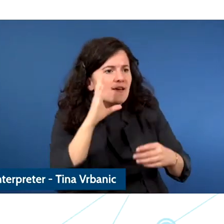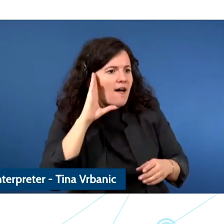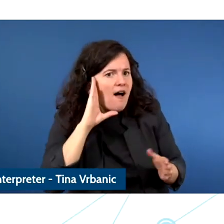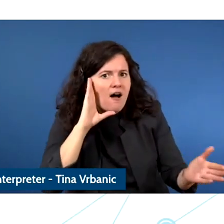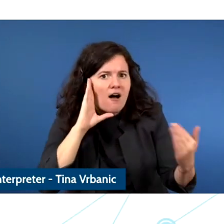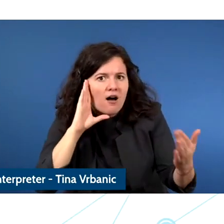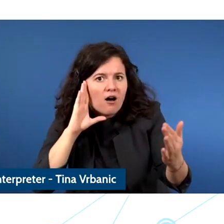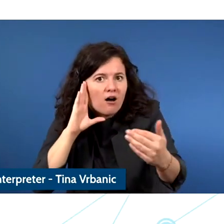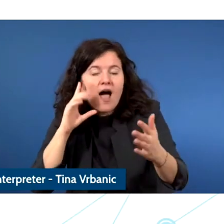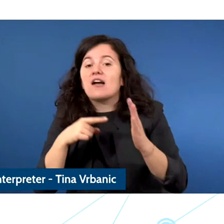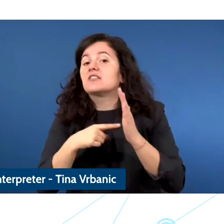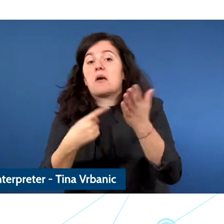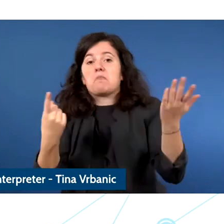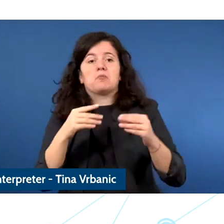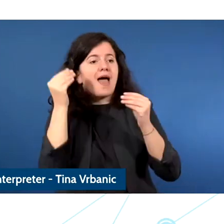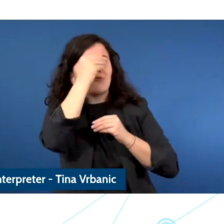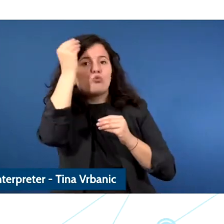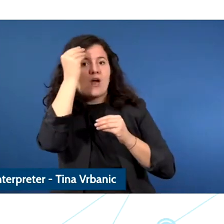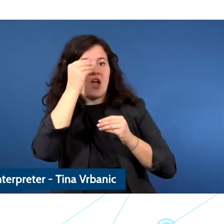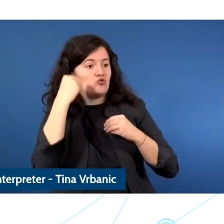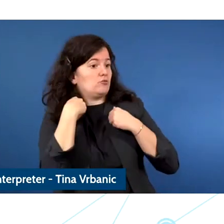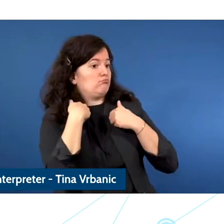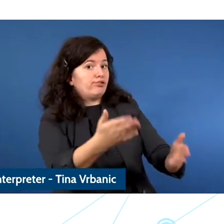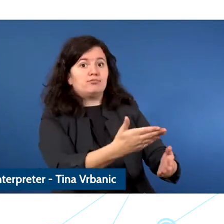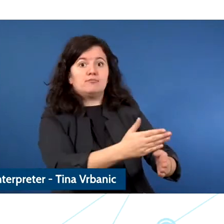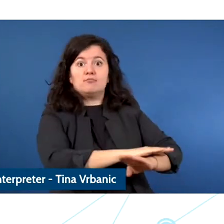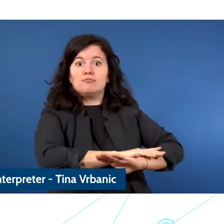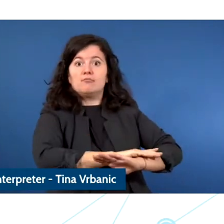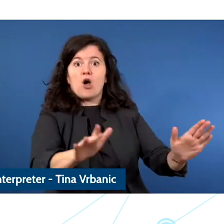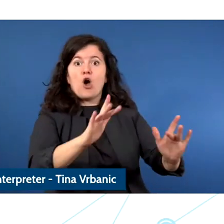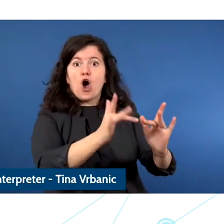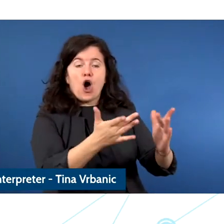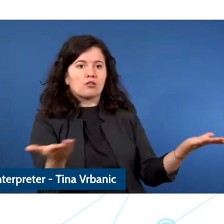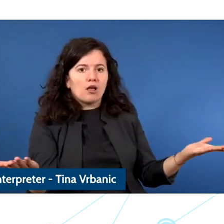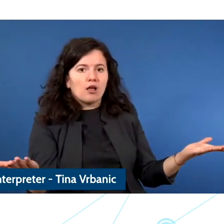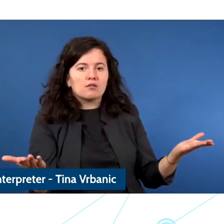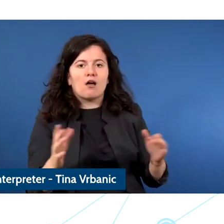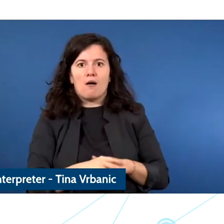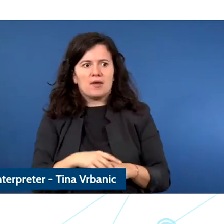children had access to education at least those who had access because we also